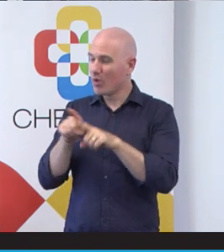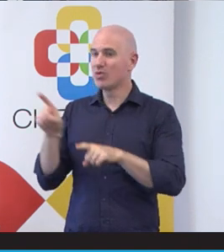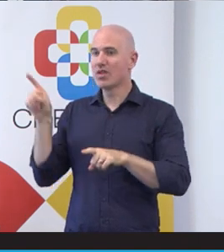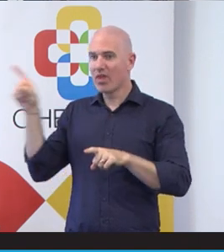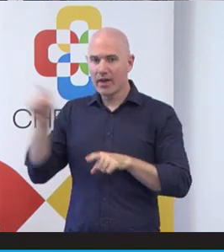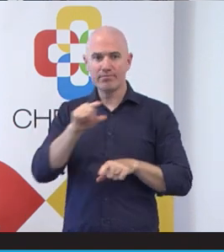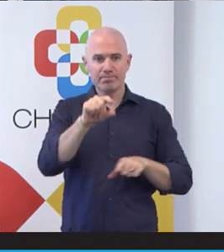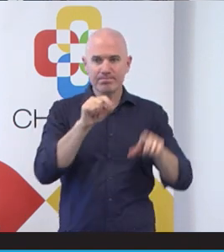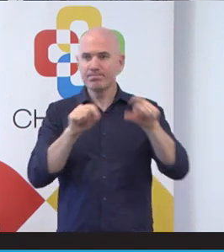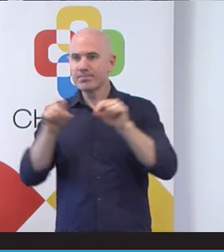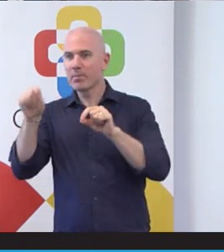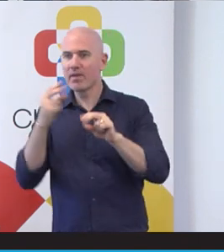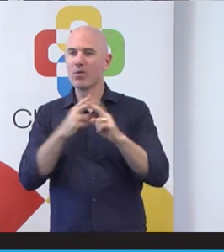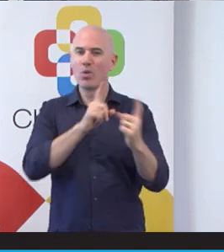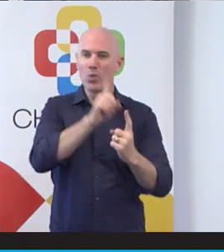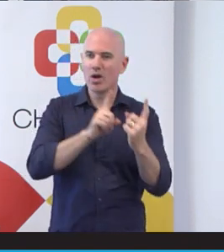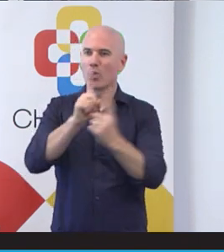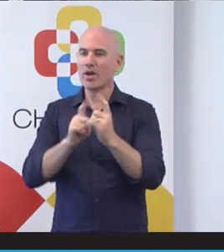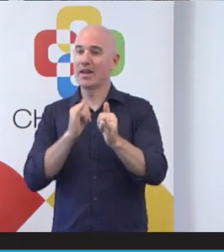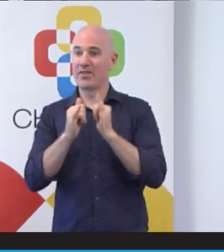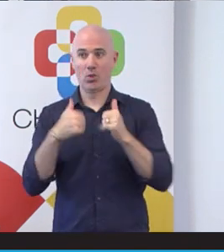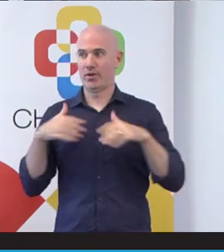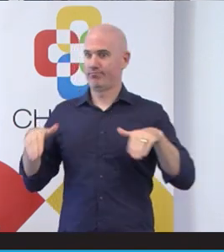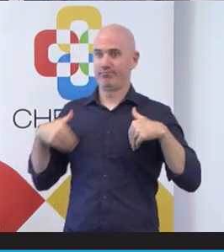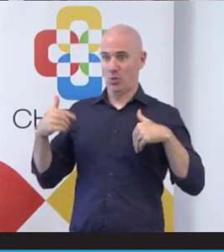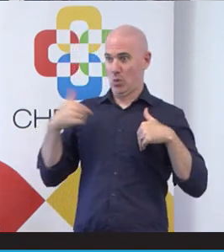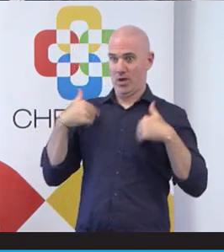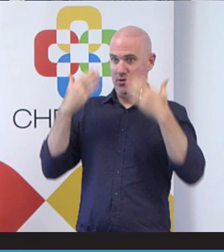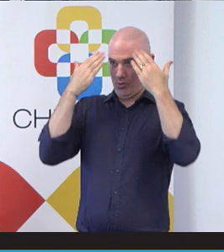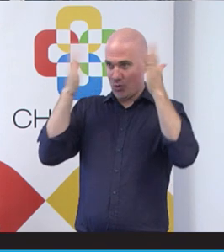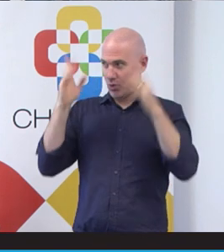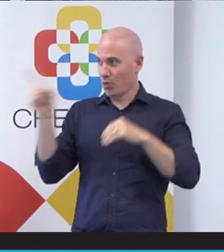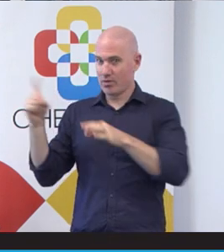had nothing to do with that at all. We had no idea of the questions they asked,